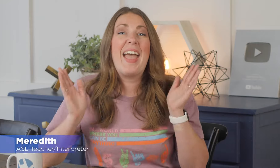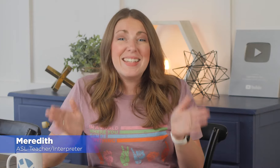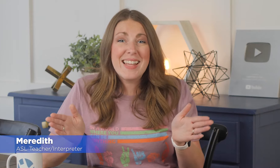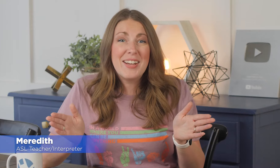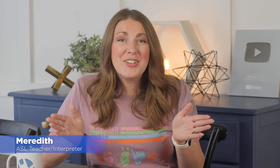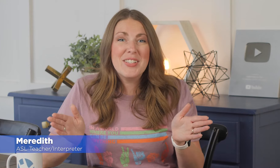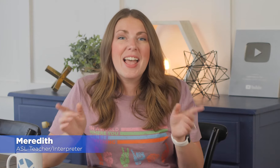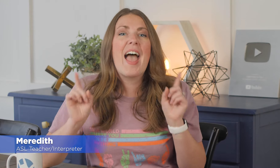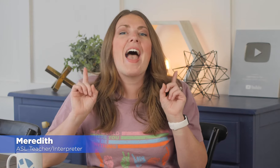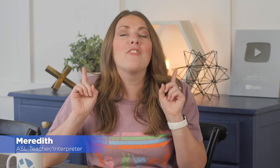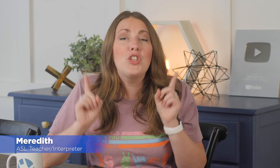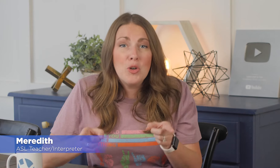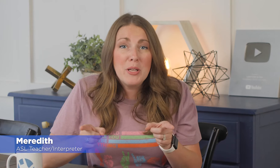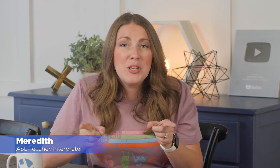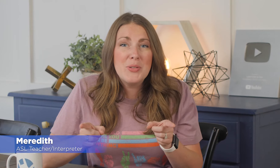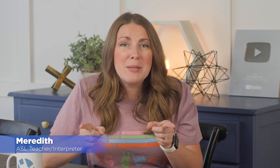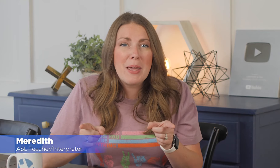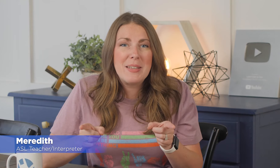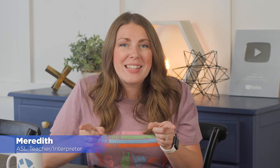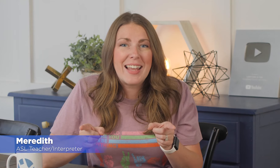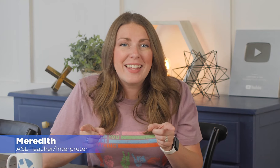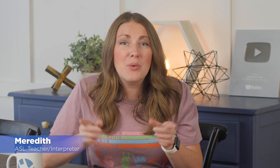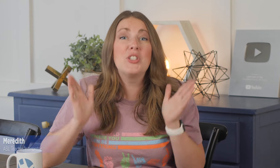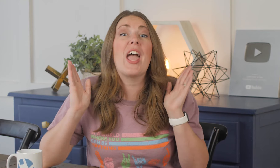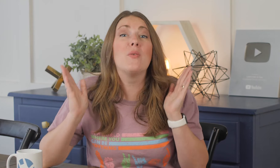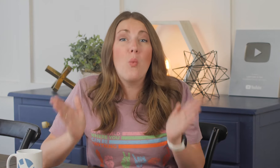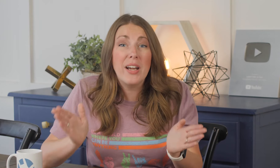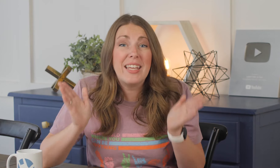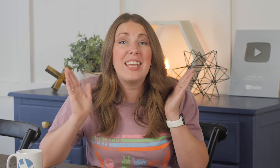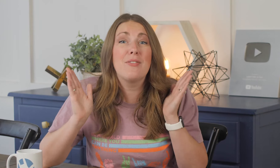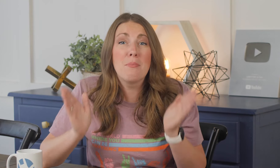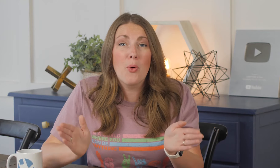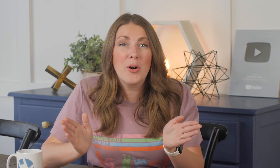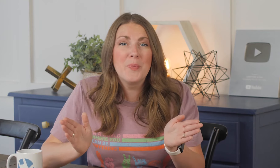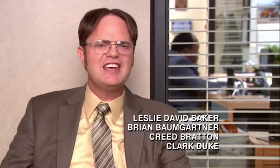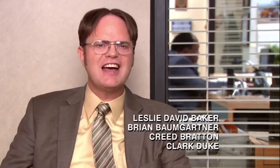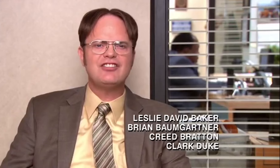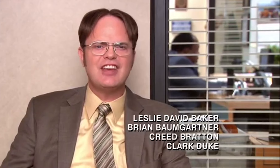Hey signers, have you been using baby sign language and wanting even more? Yes,